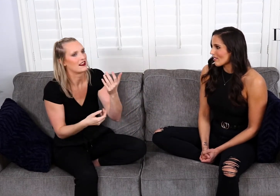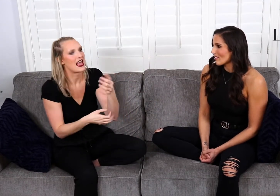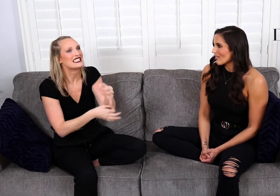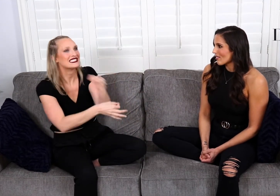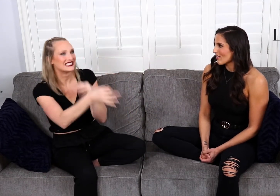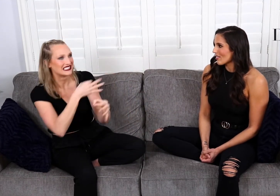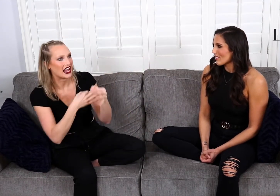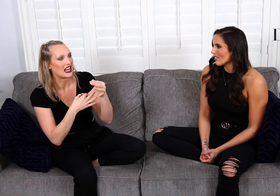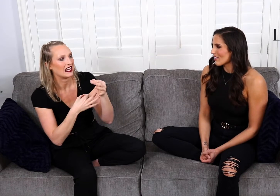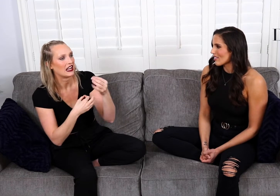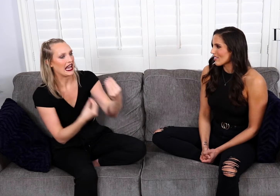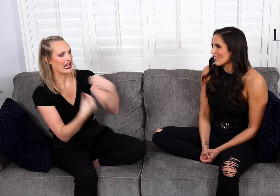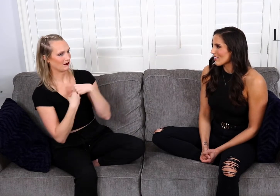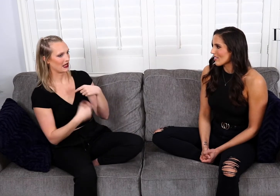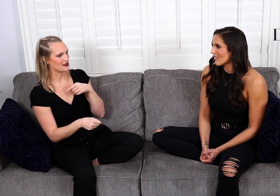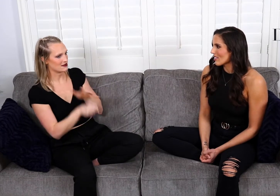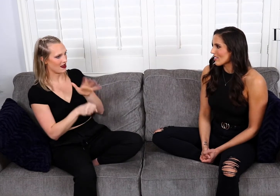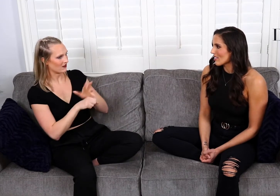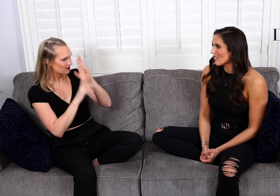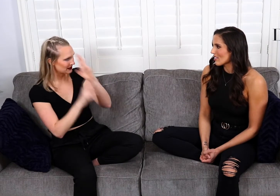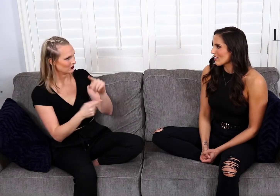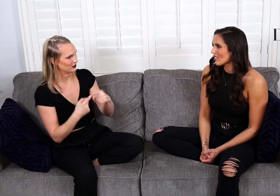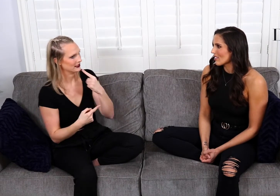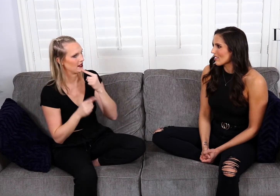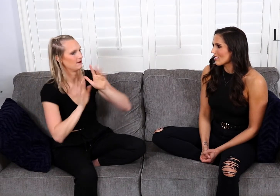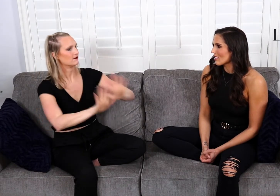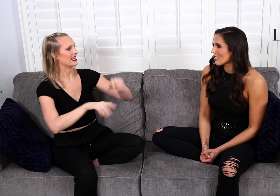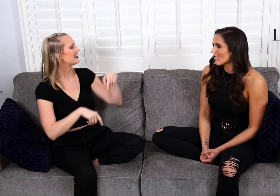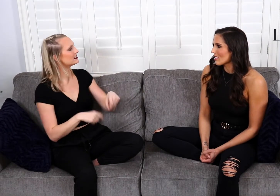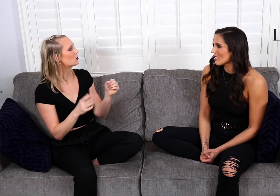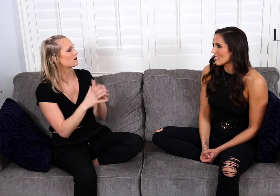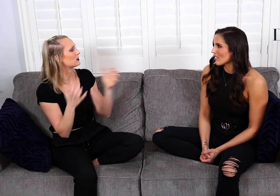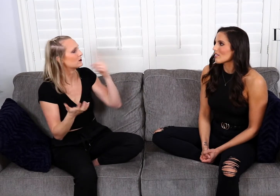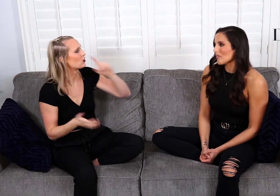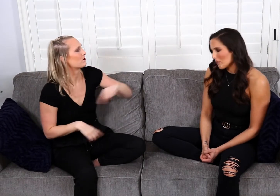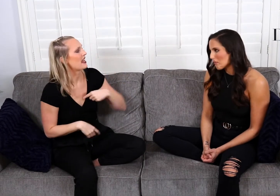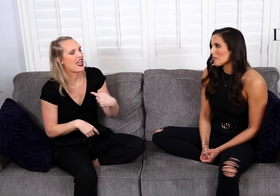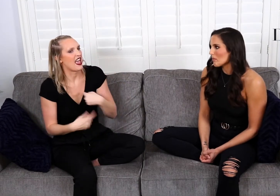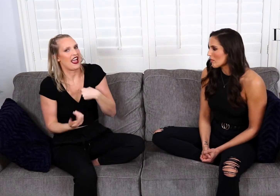So instead of giving me enough respect and saying, “Hey, you know what? This is going to be